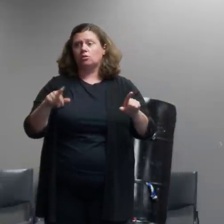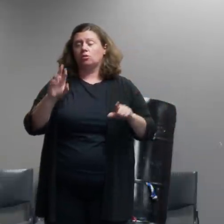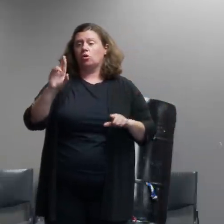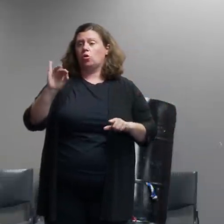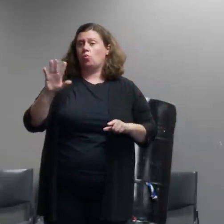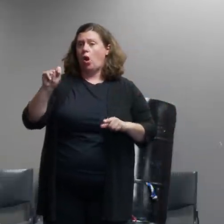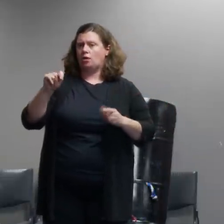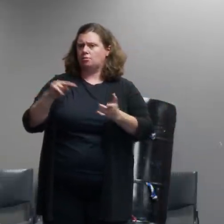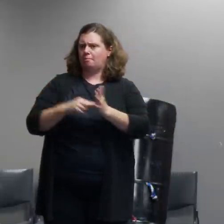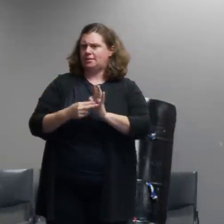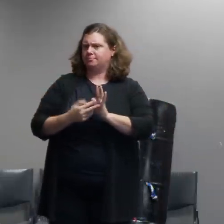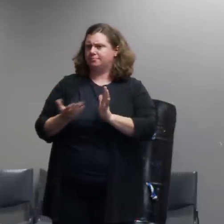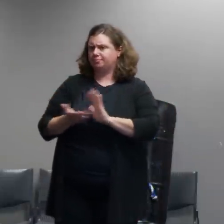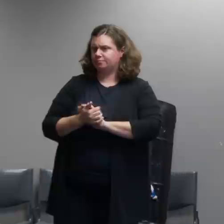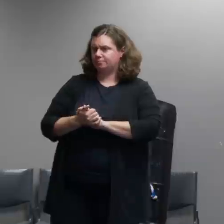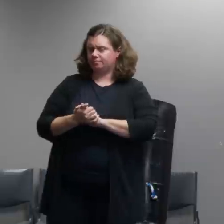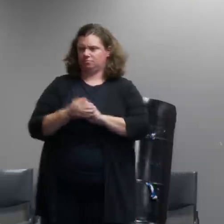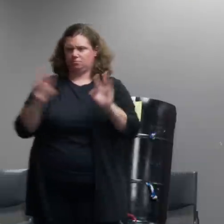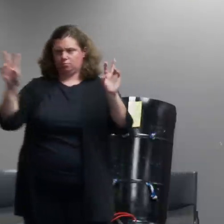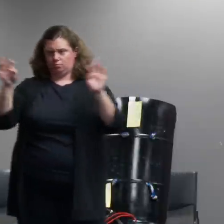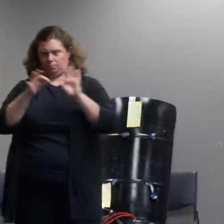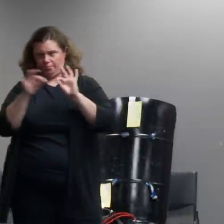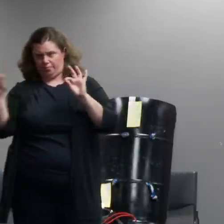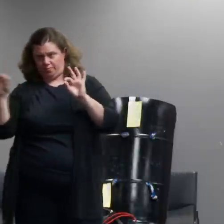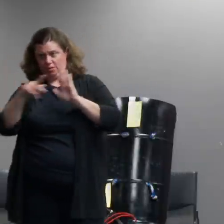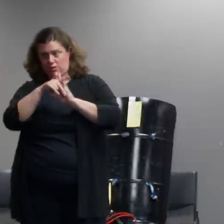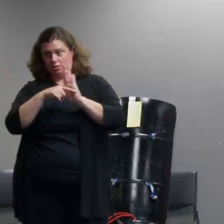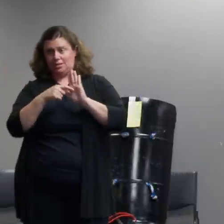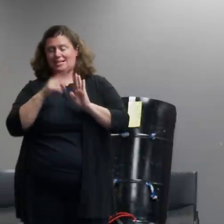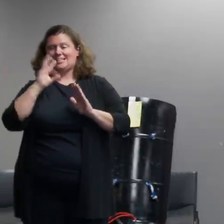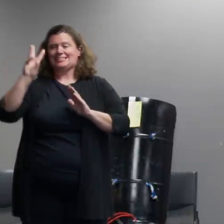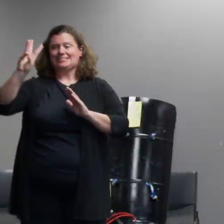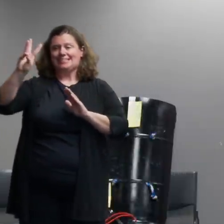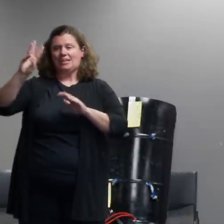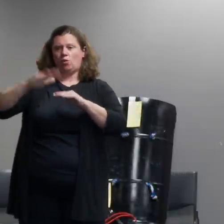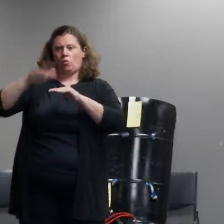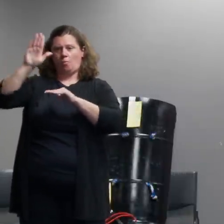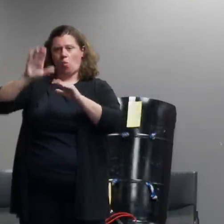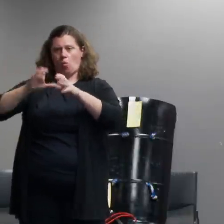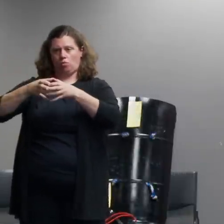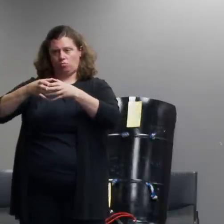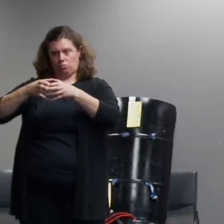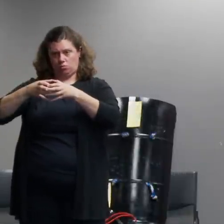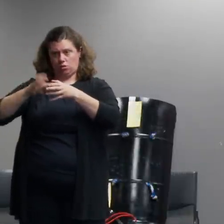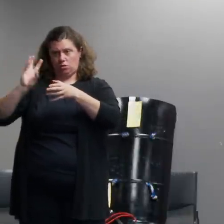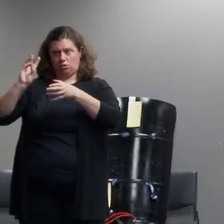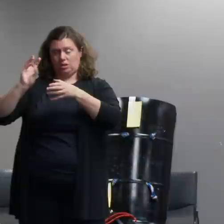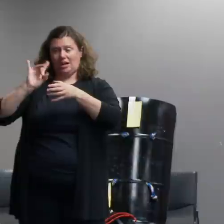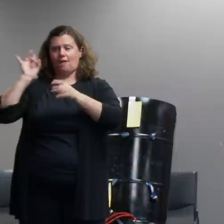under the definition of our policy is six or more persons engaging in tumultuous and violent conduct and thereby